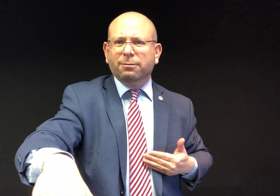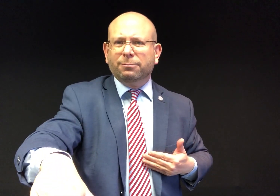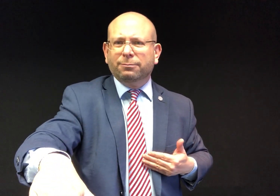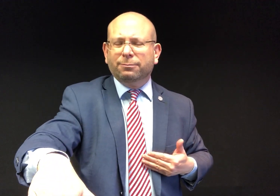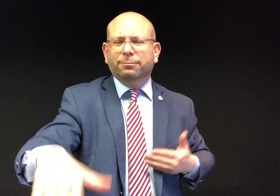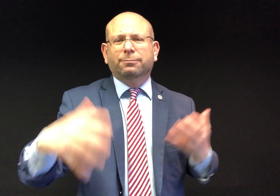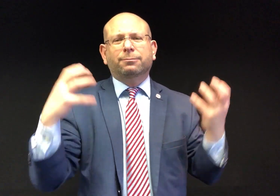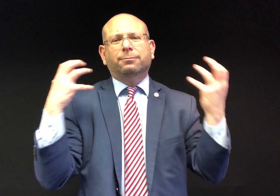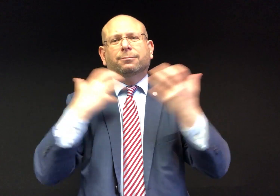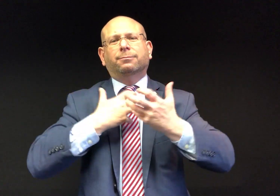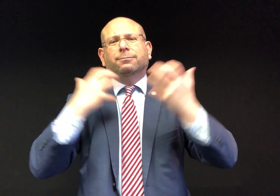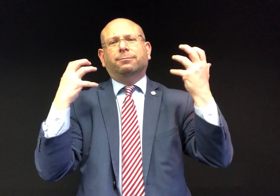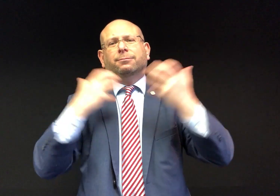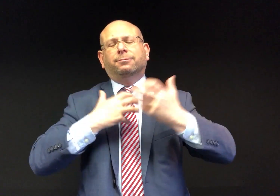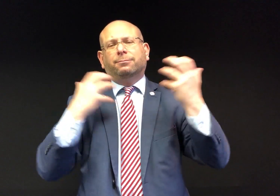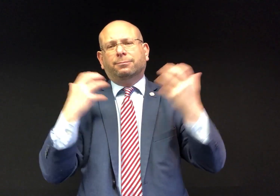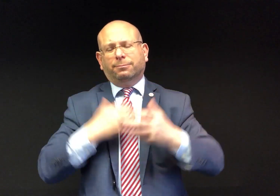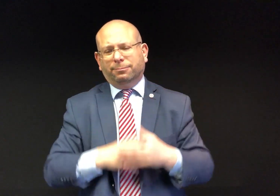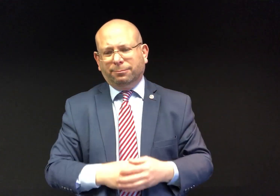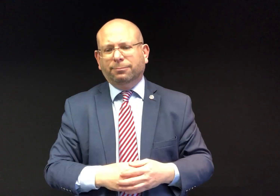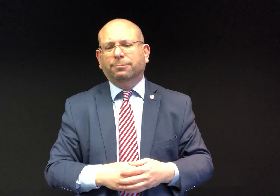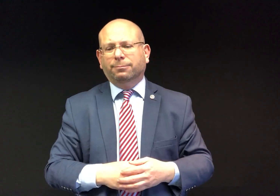This new era is incredible!